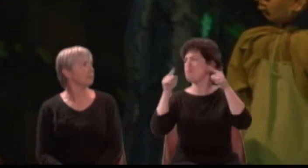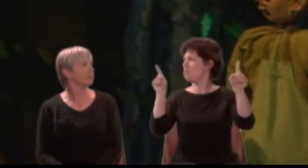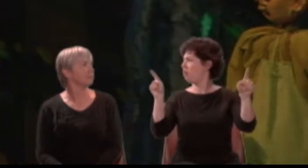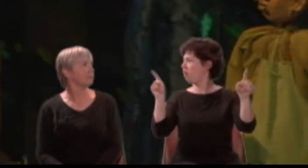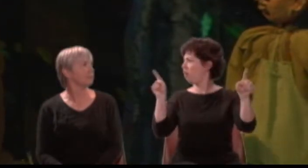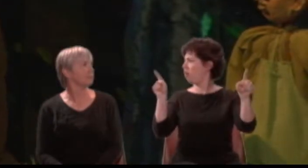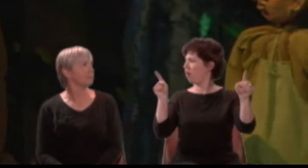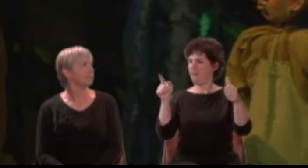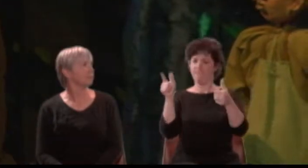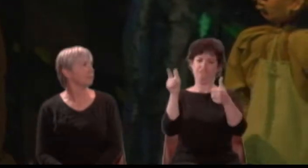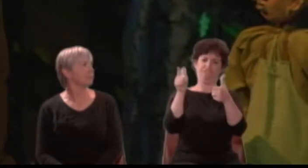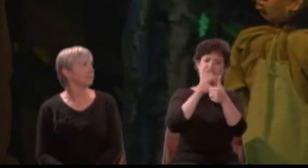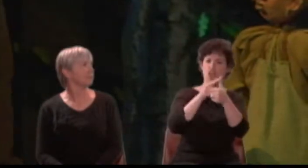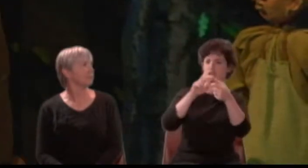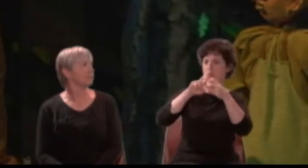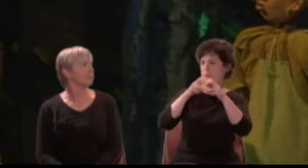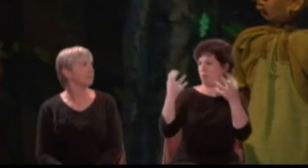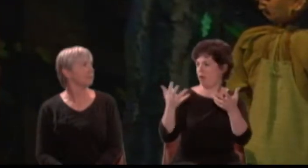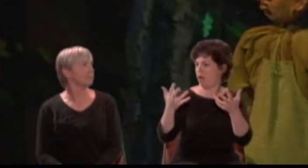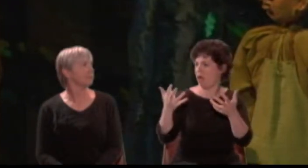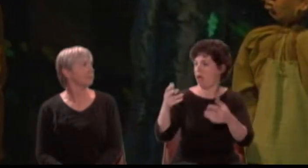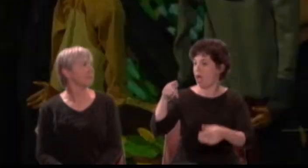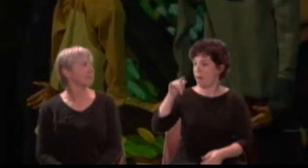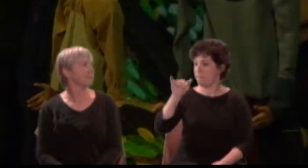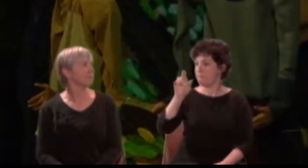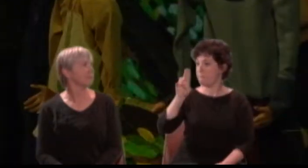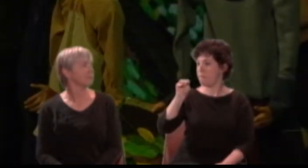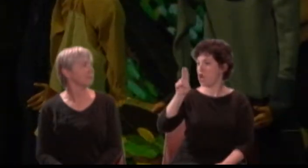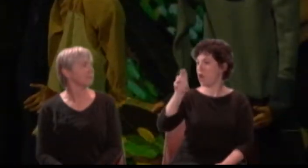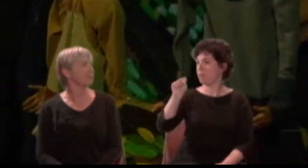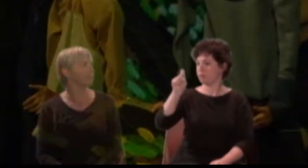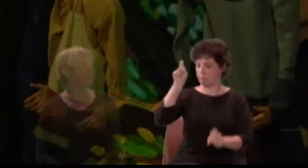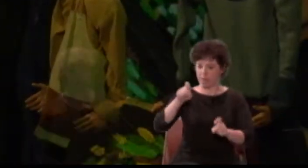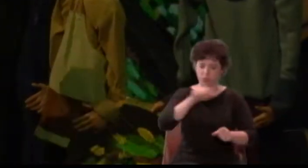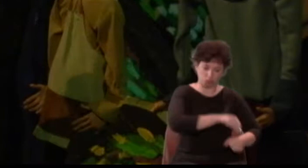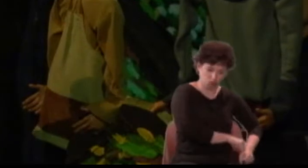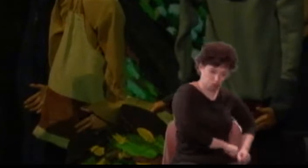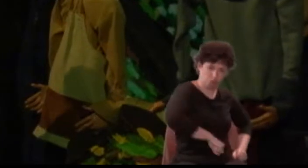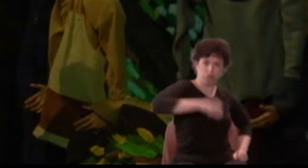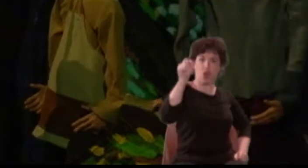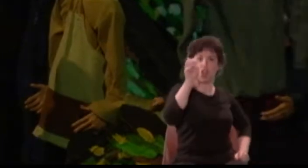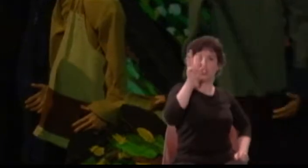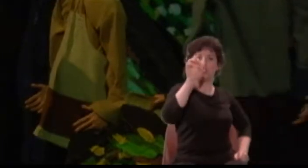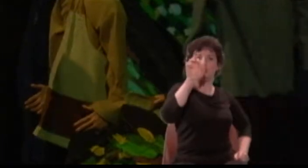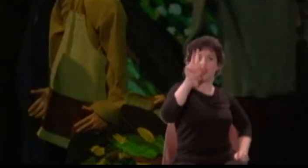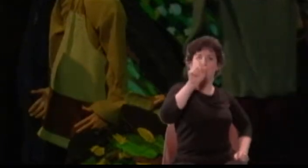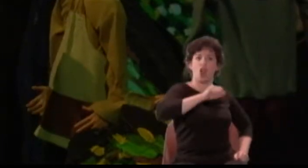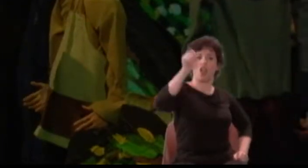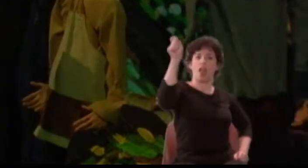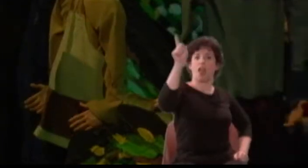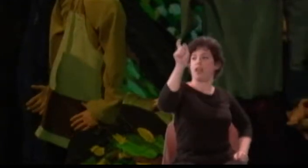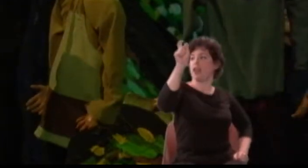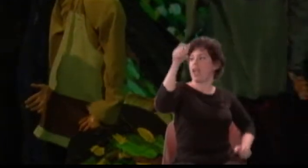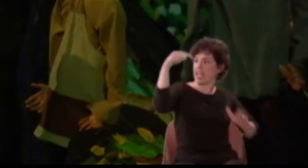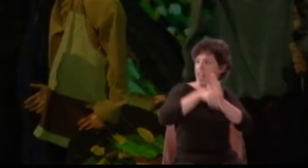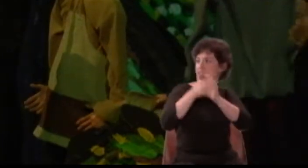First, Pyramus must draw a sword to kill himself. Starveling: I believe we must leave the killing out.